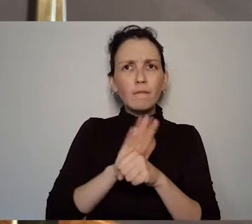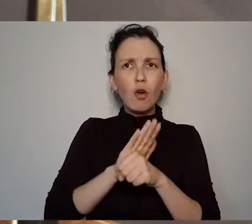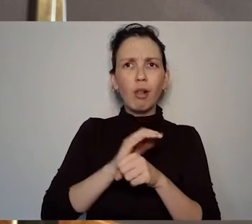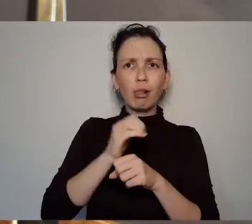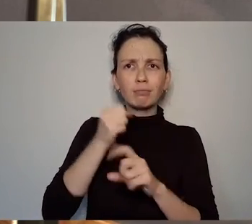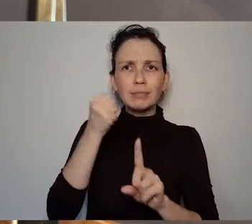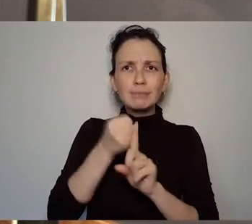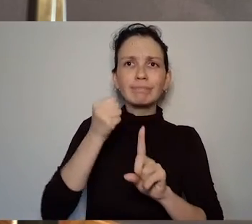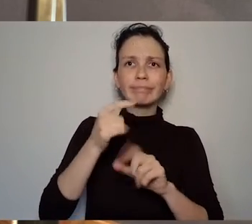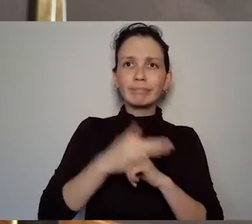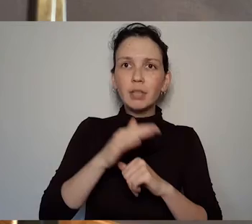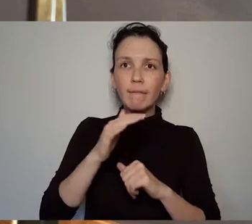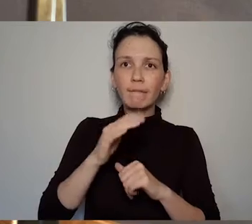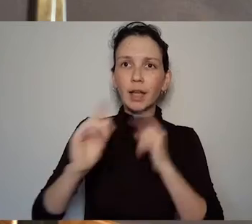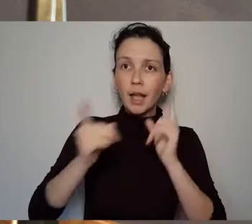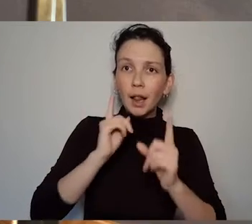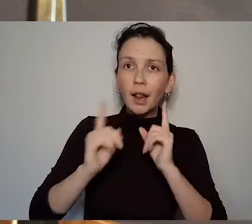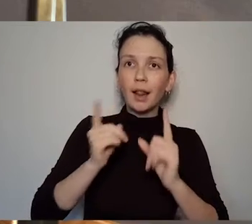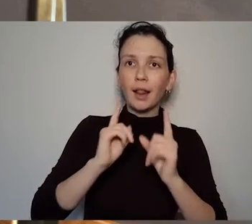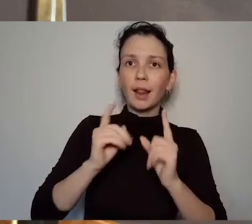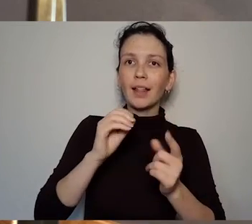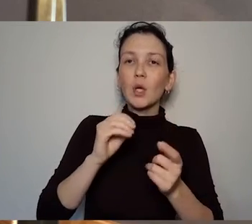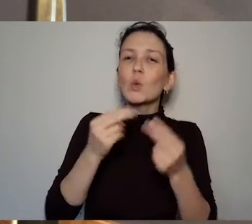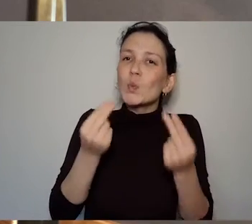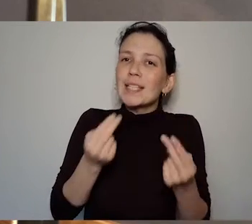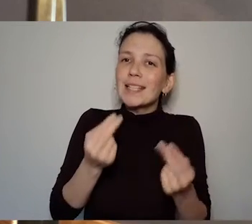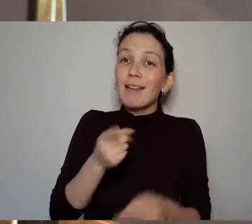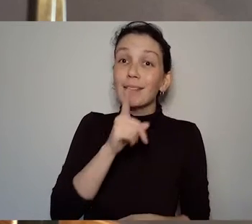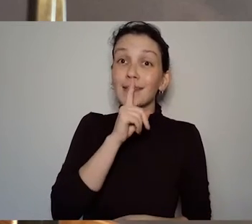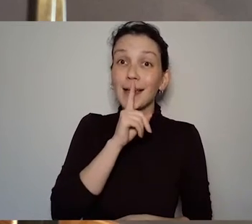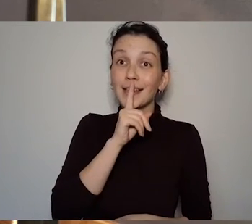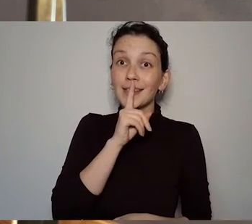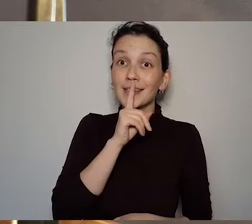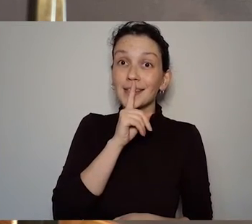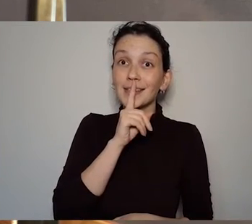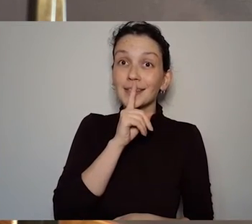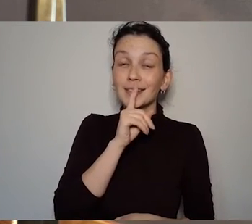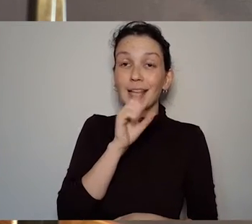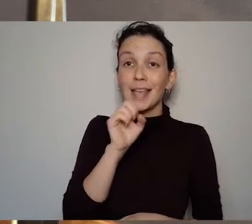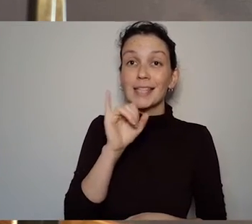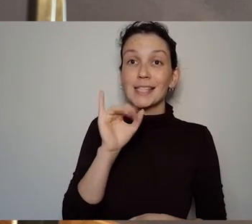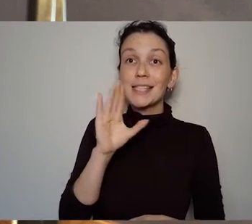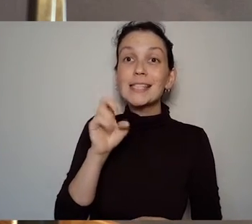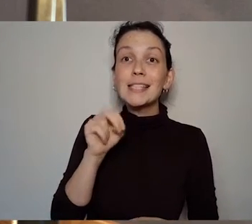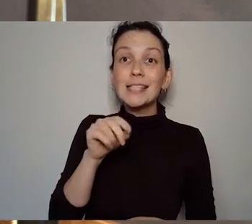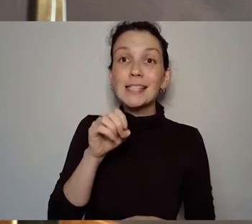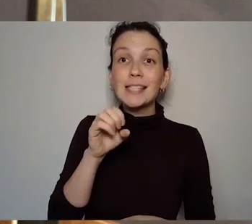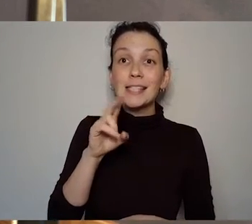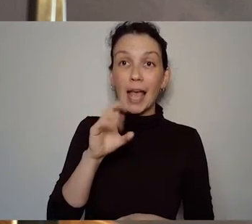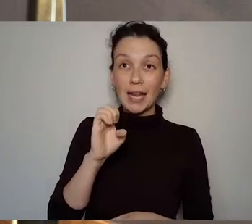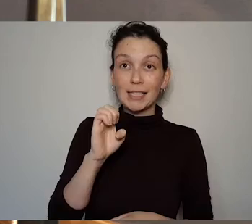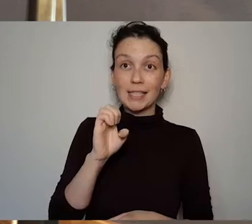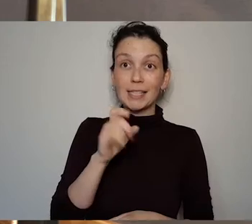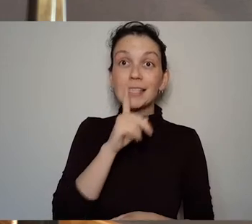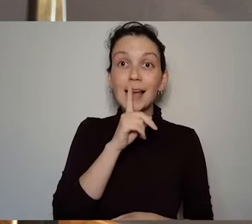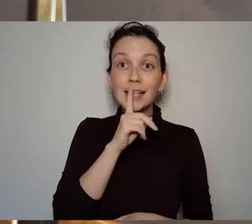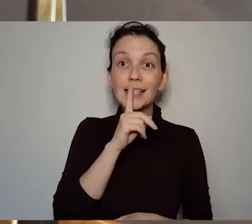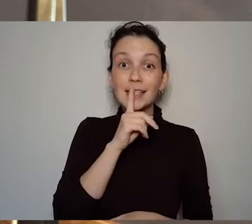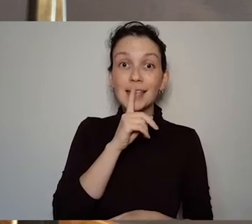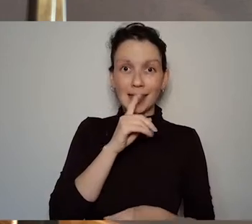stage directions that just have that one word "silence" and it's within that you know that so much